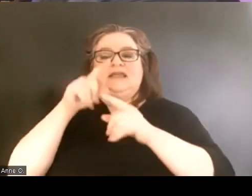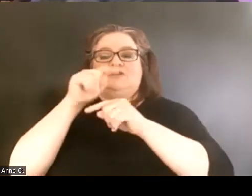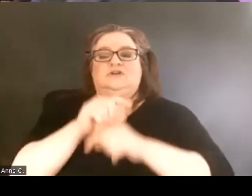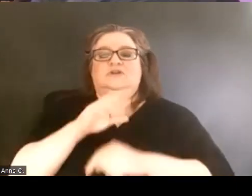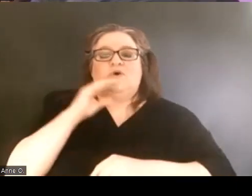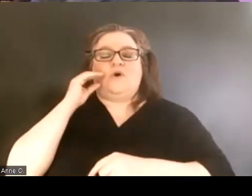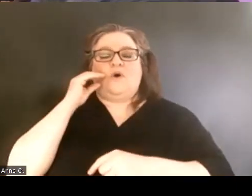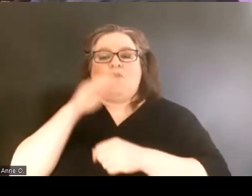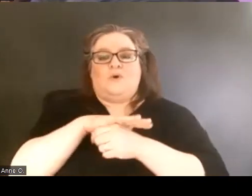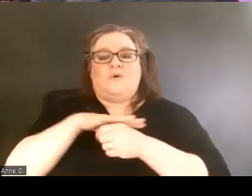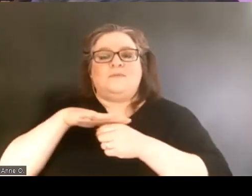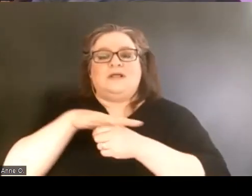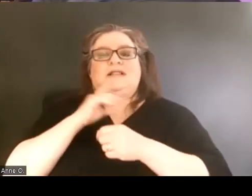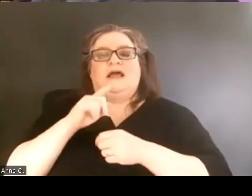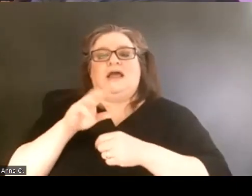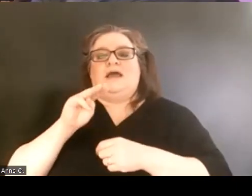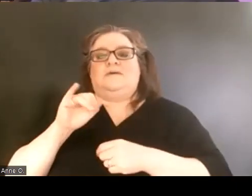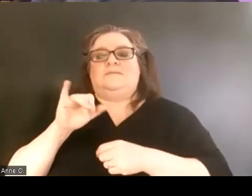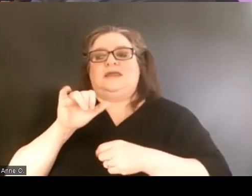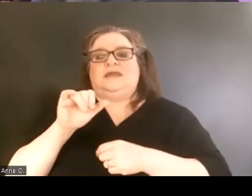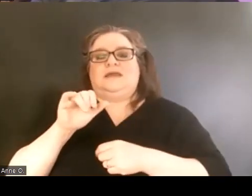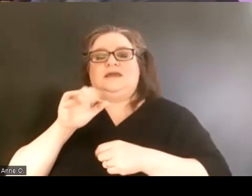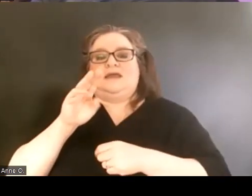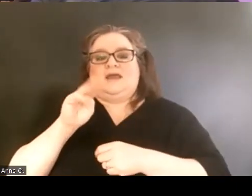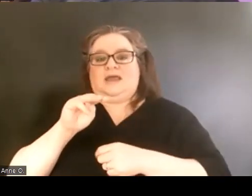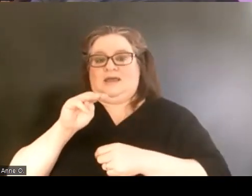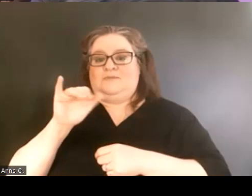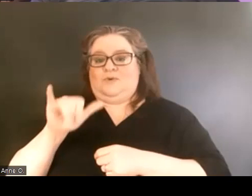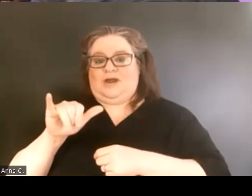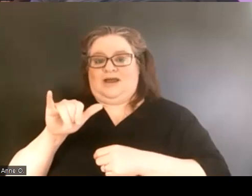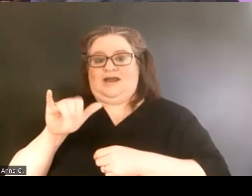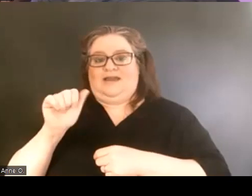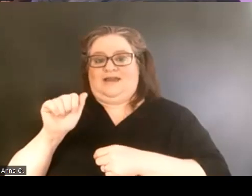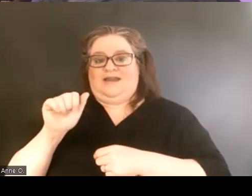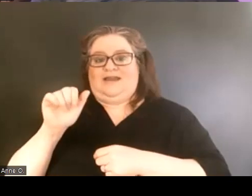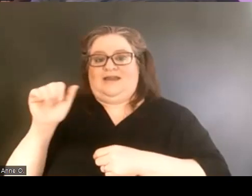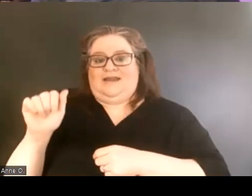of the Myaamia spelled M-Y-A-A-M-I-A